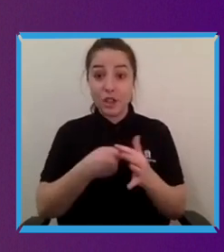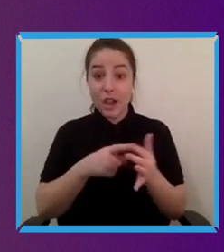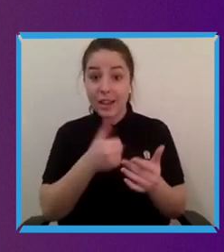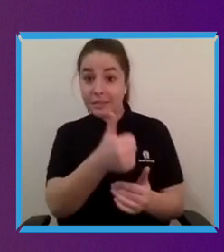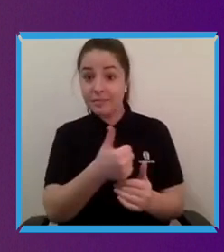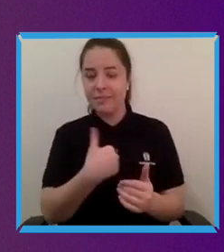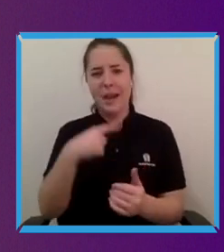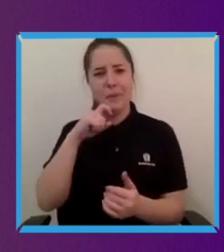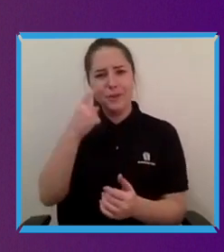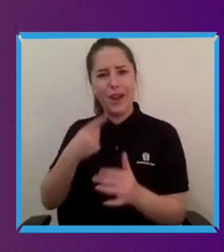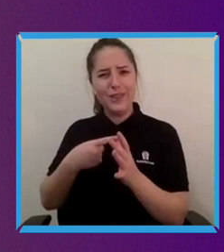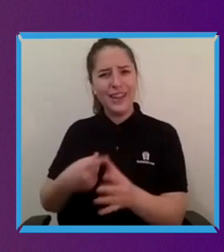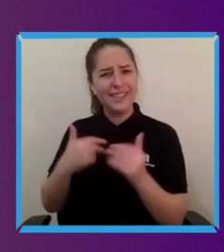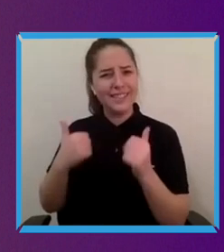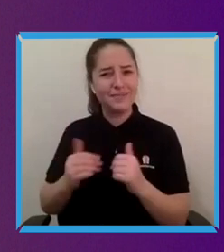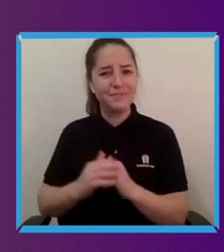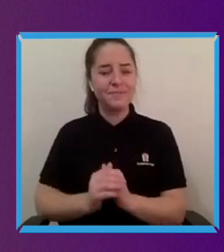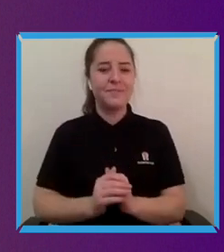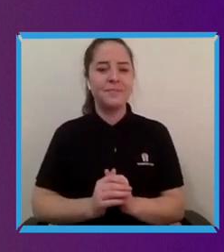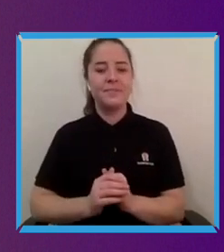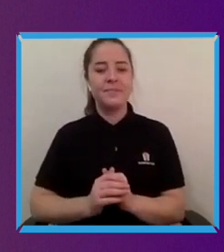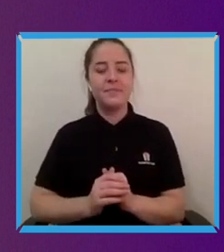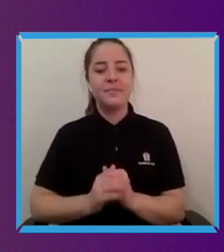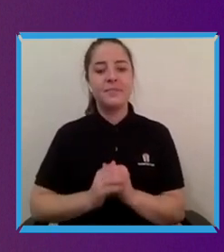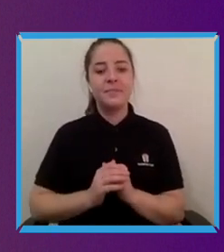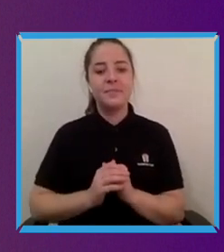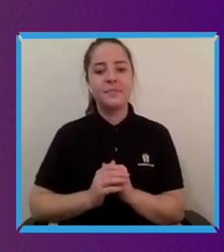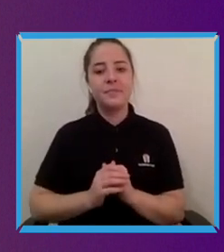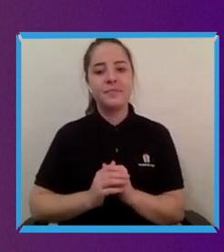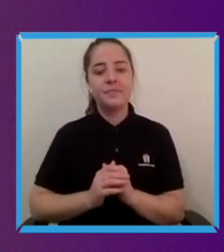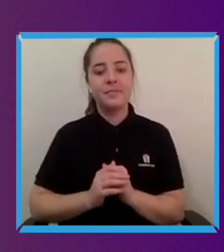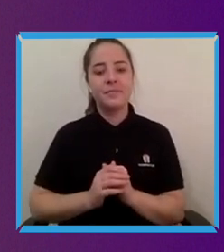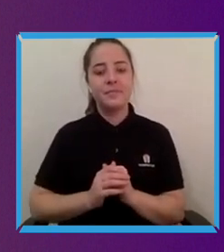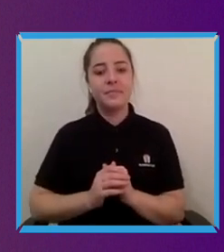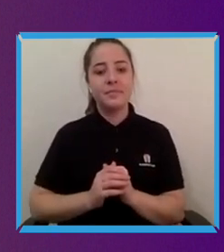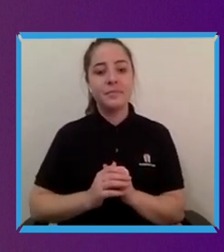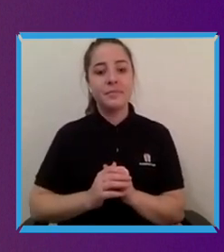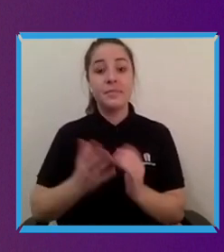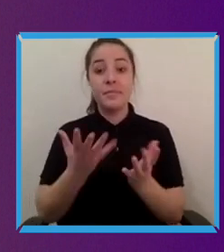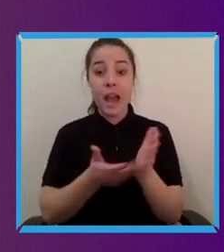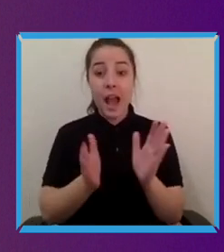I think to be realistic it will be by outcomes and by